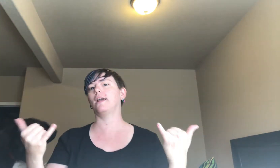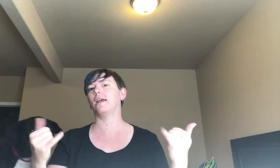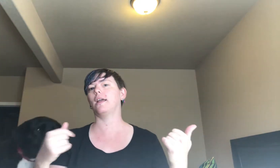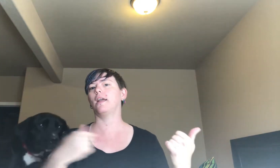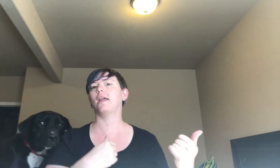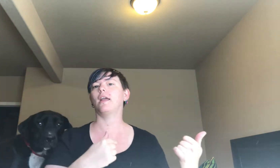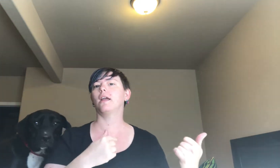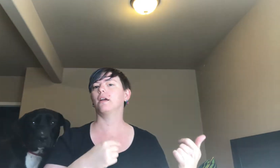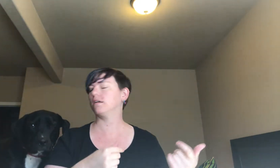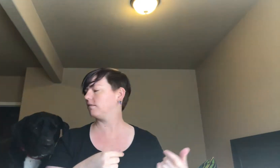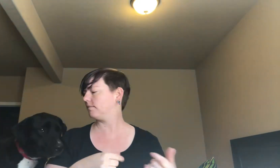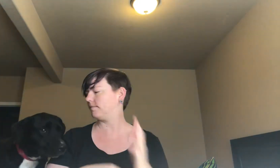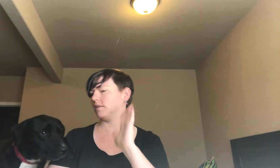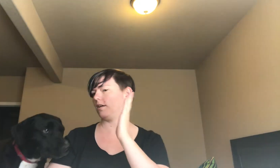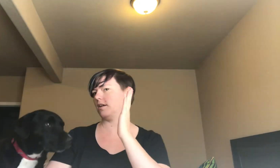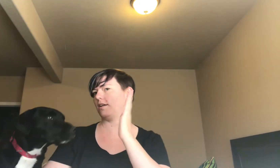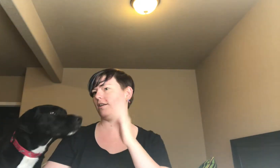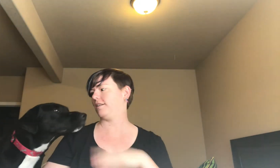Today I ... Hi.